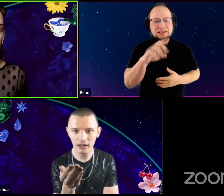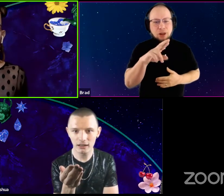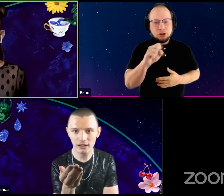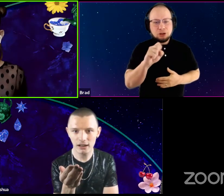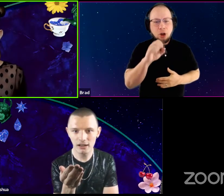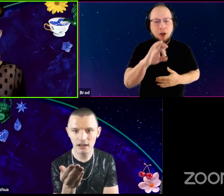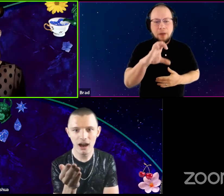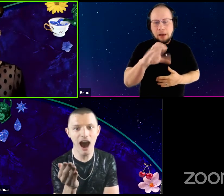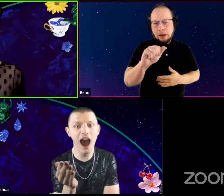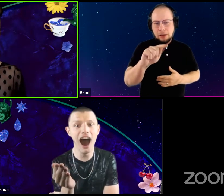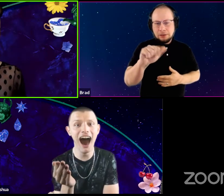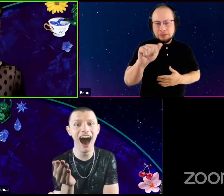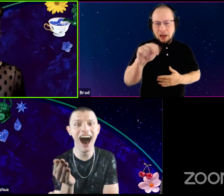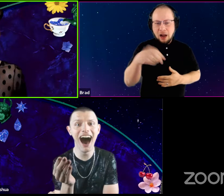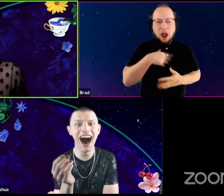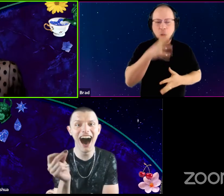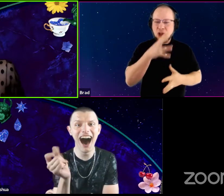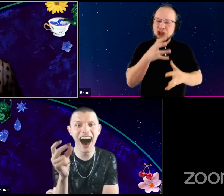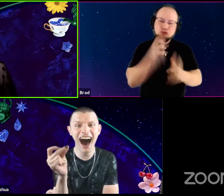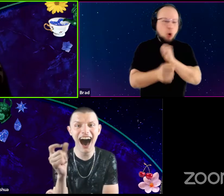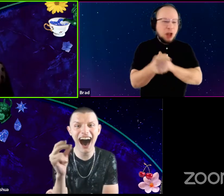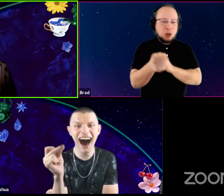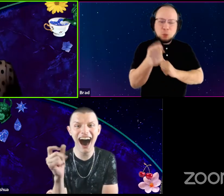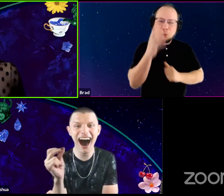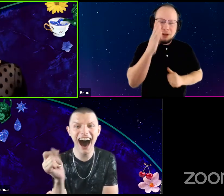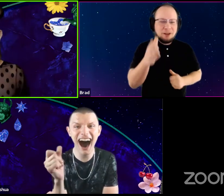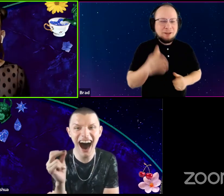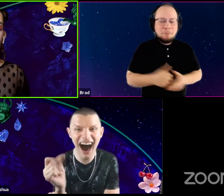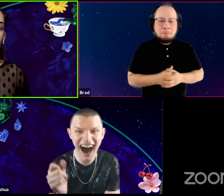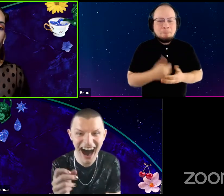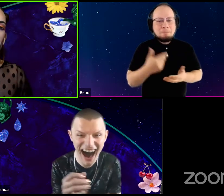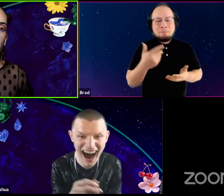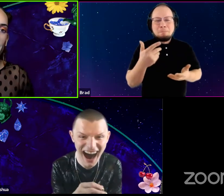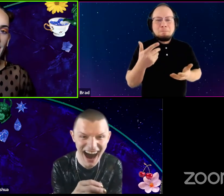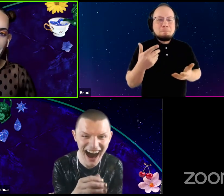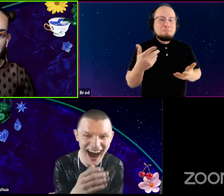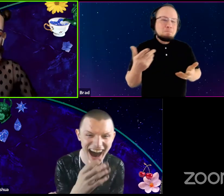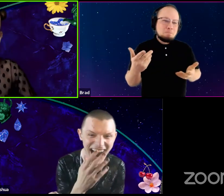I will destroy anyone in, I, um, I, some of the people